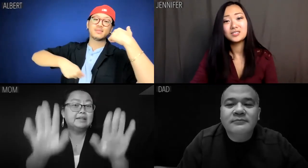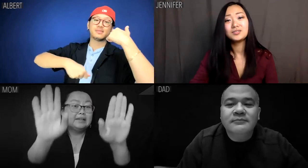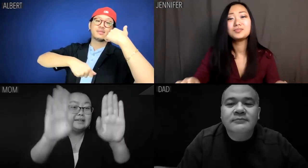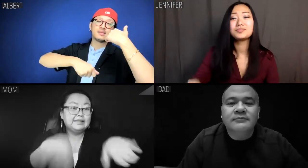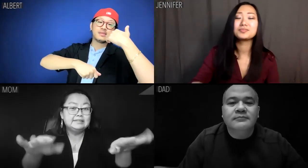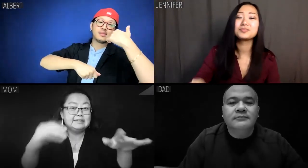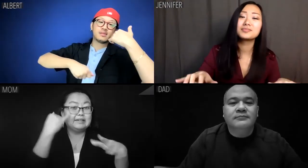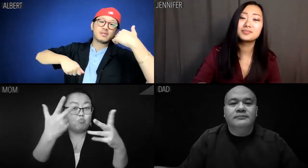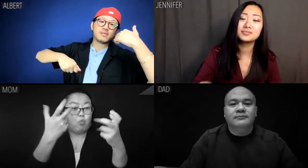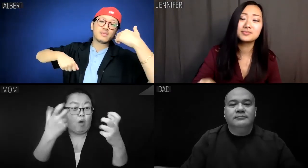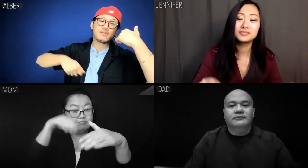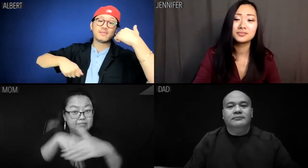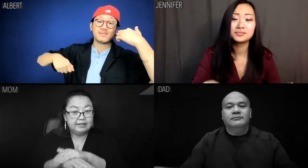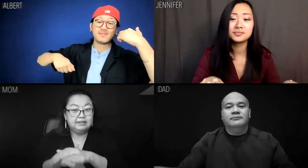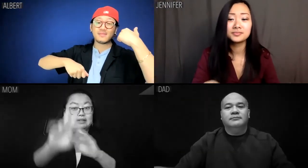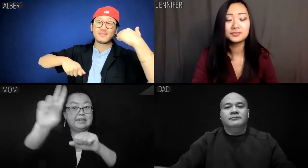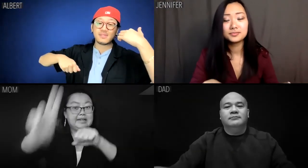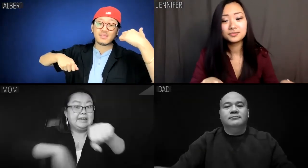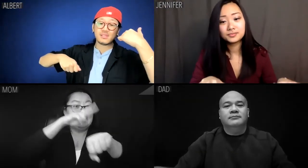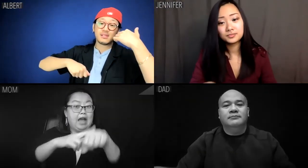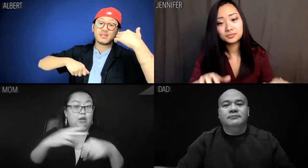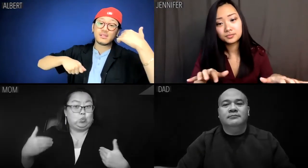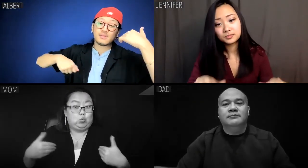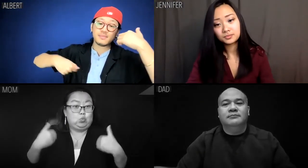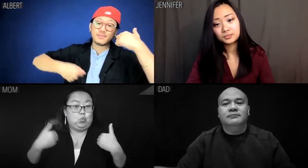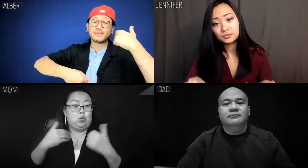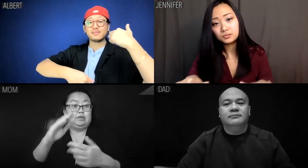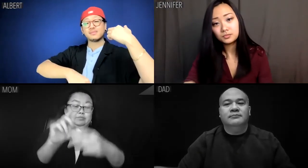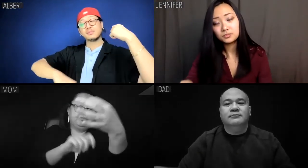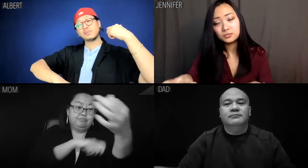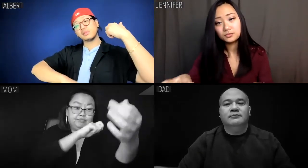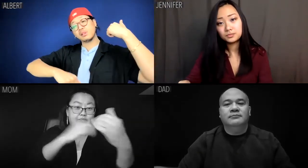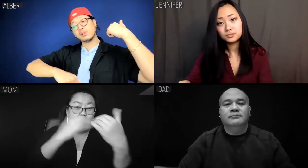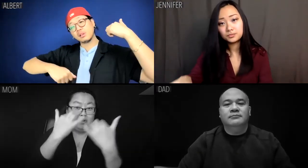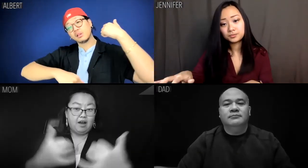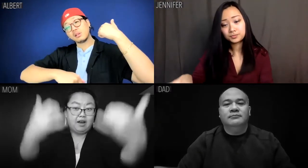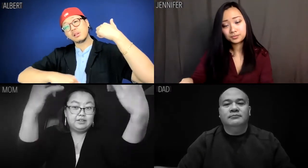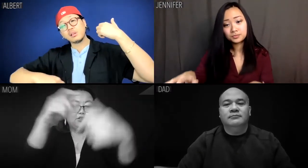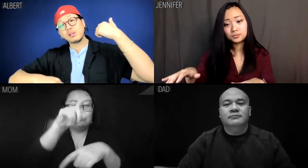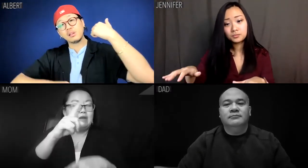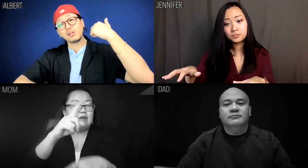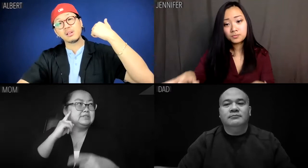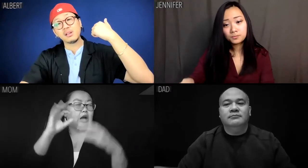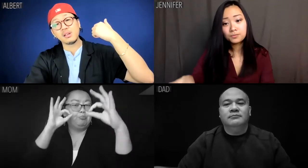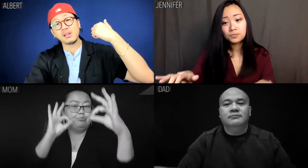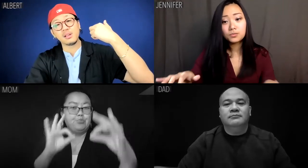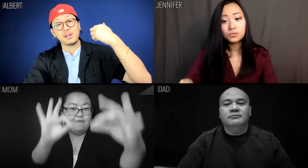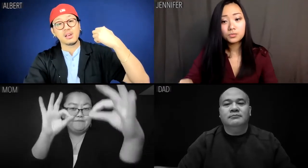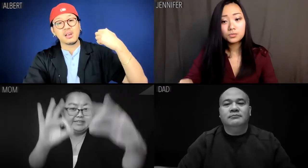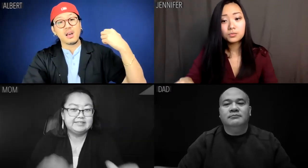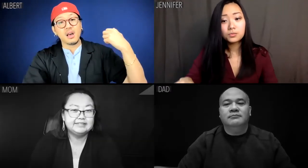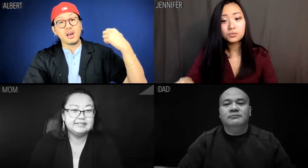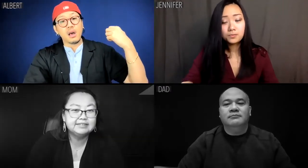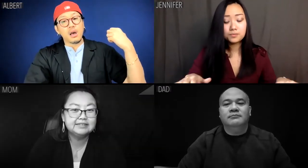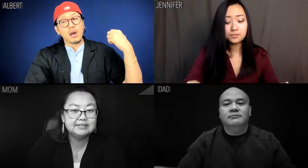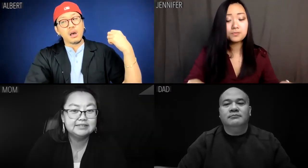Mom: Kids, if you want to get into national youth orchestra, you have to sound perfect.